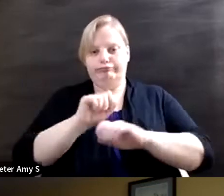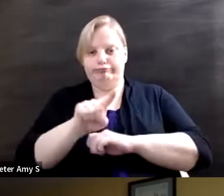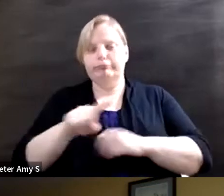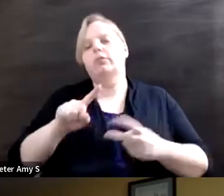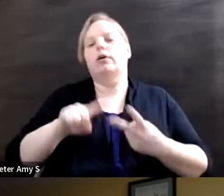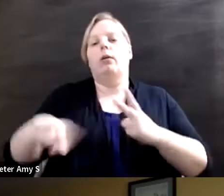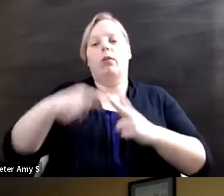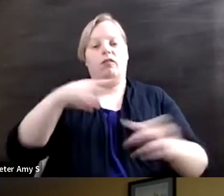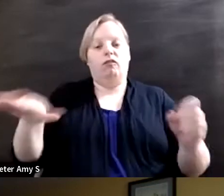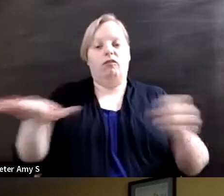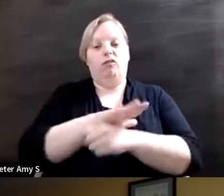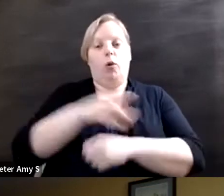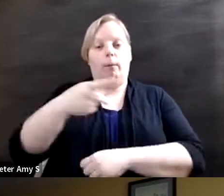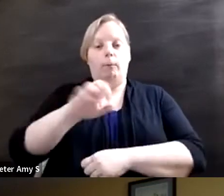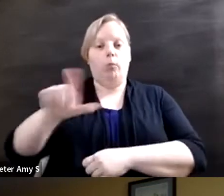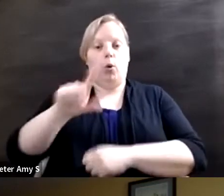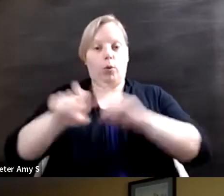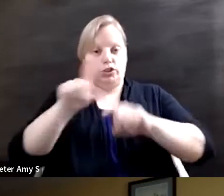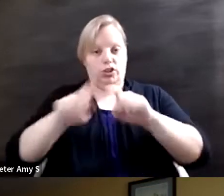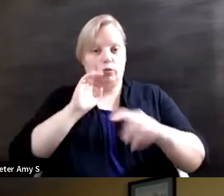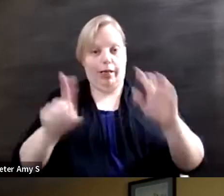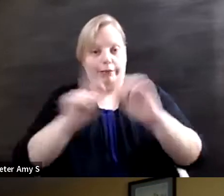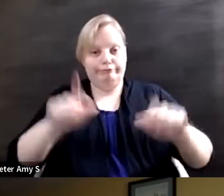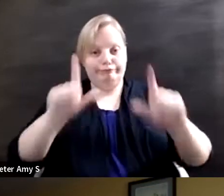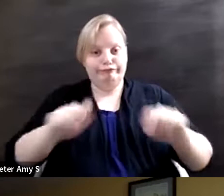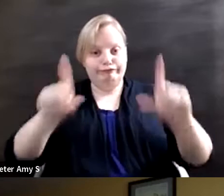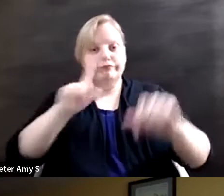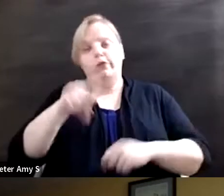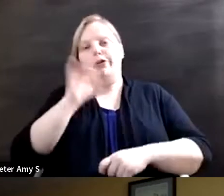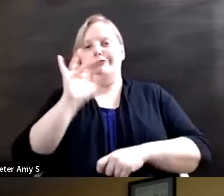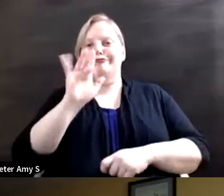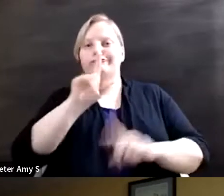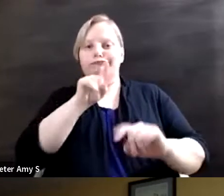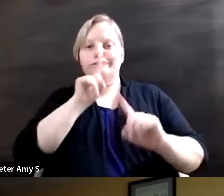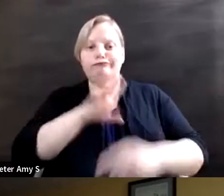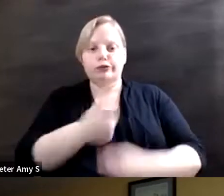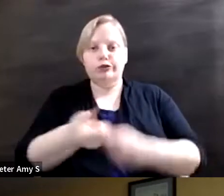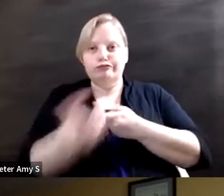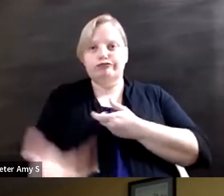questions as a way to engage the audience today um so we can test one of those out now if that's